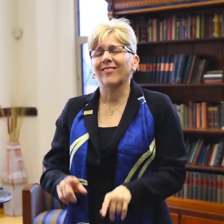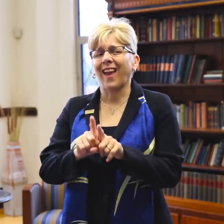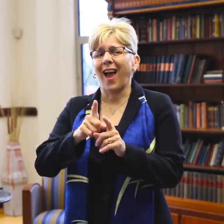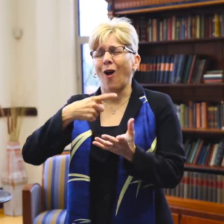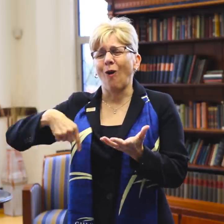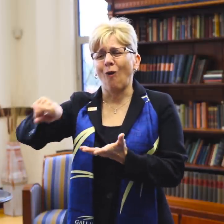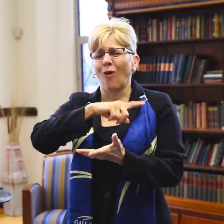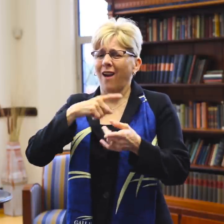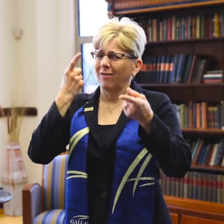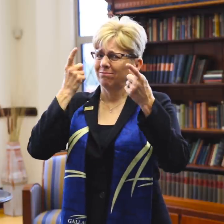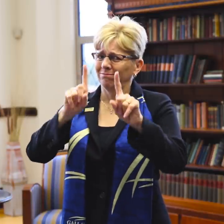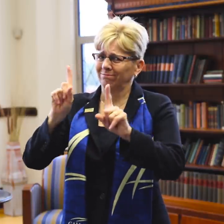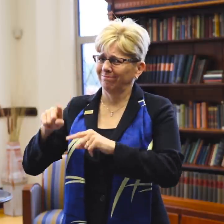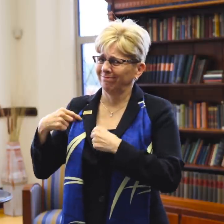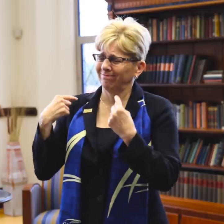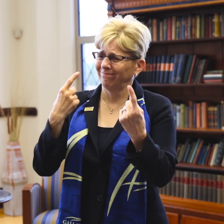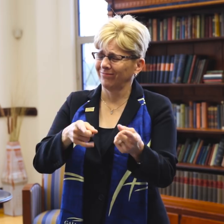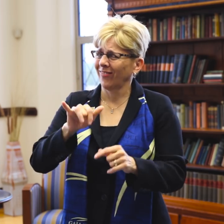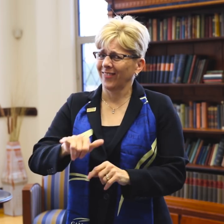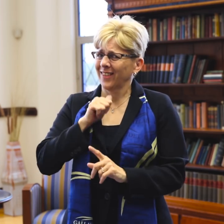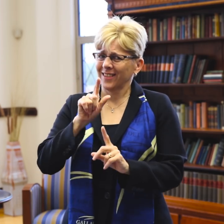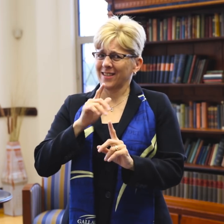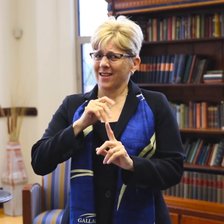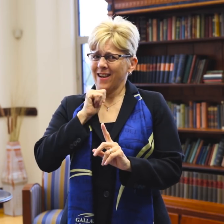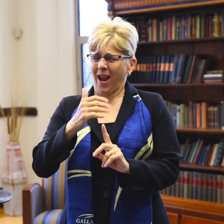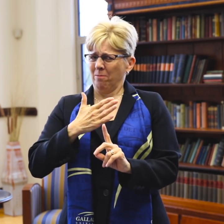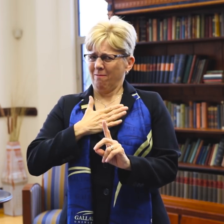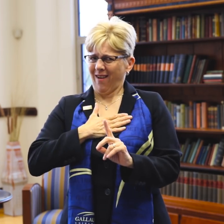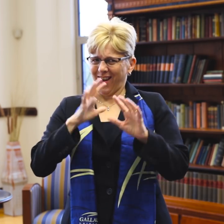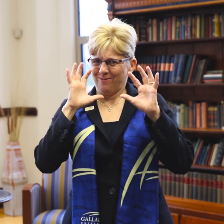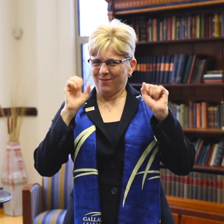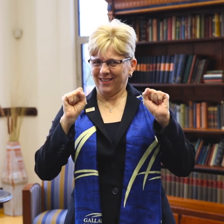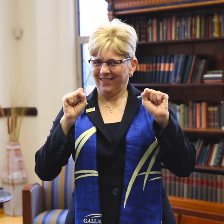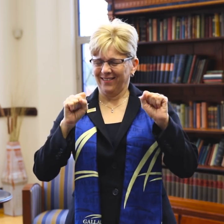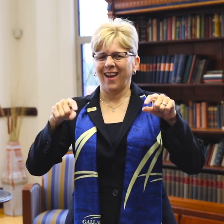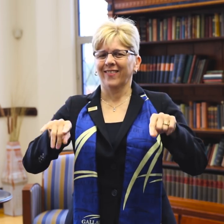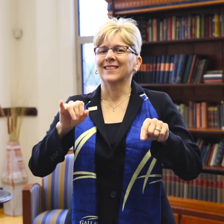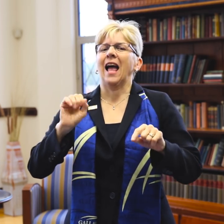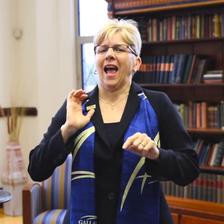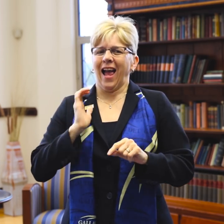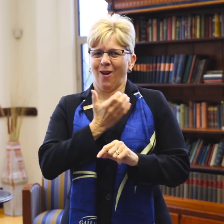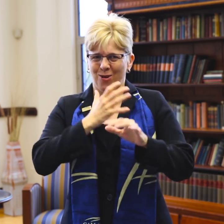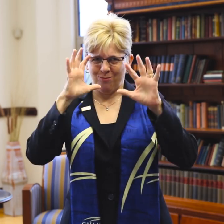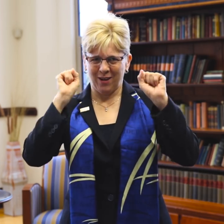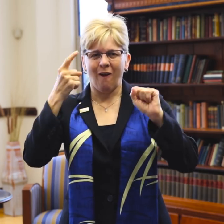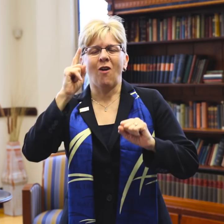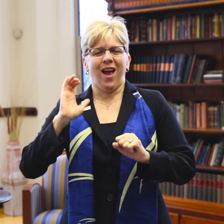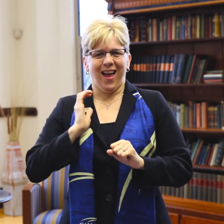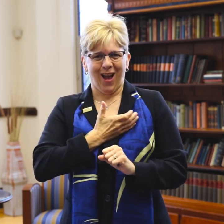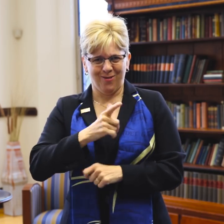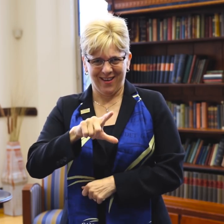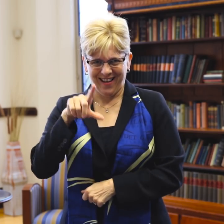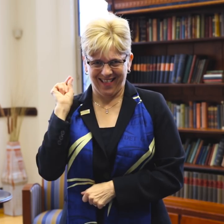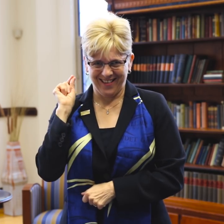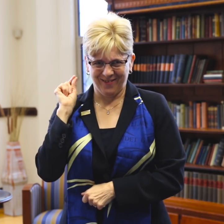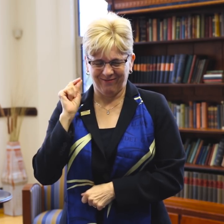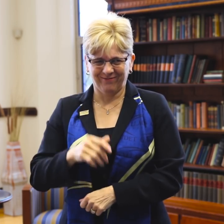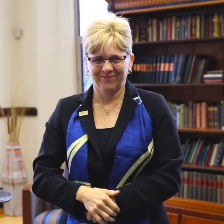As we have agreed, it is really not my presidency. This is our presidency for our Gallaudet.